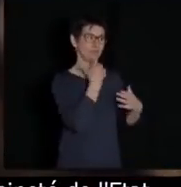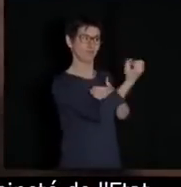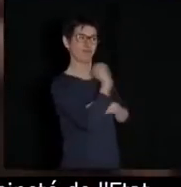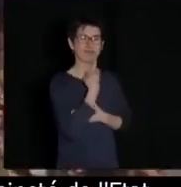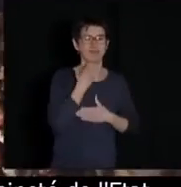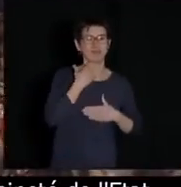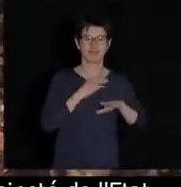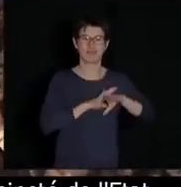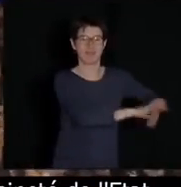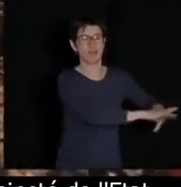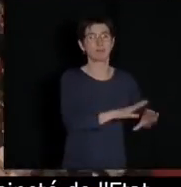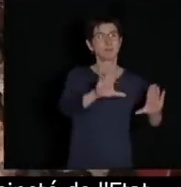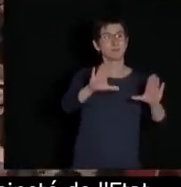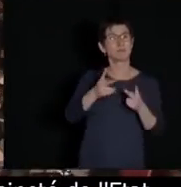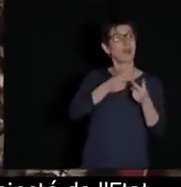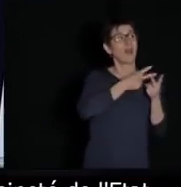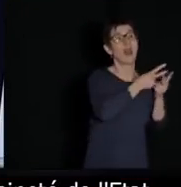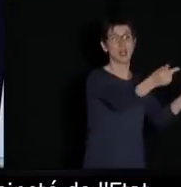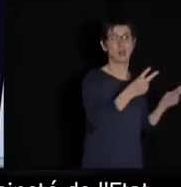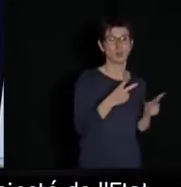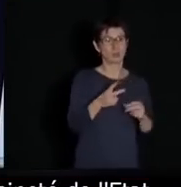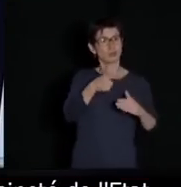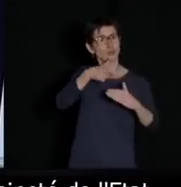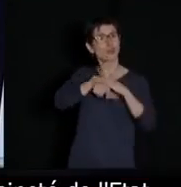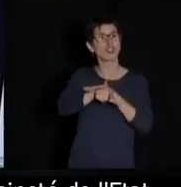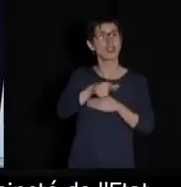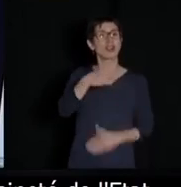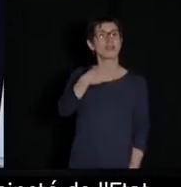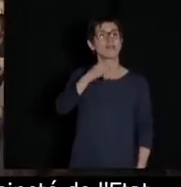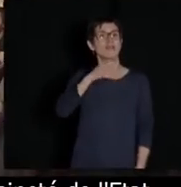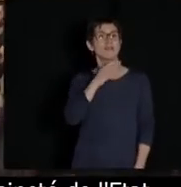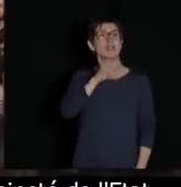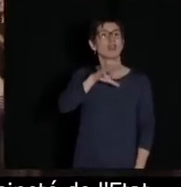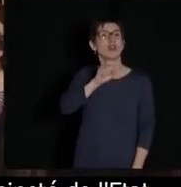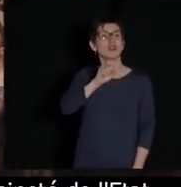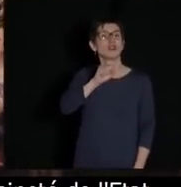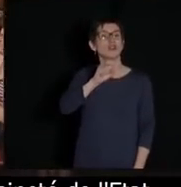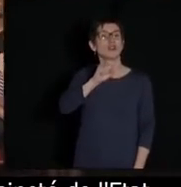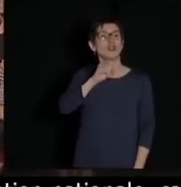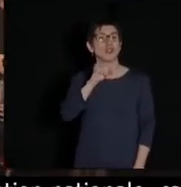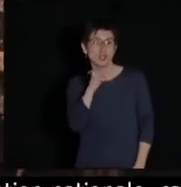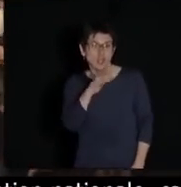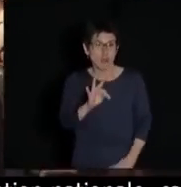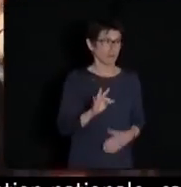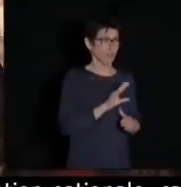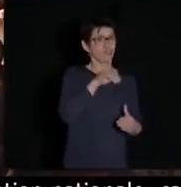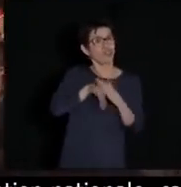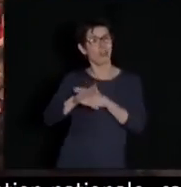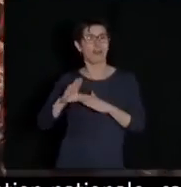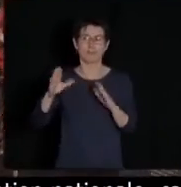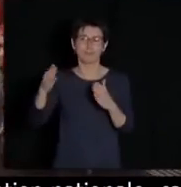They should know that we will not implement a single Microsoft software on any of France's independent instrument,